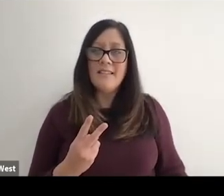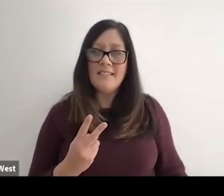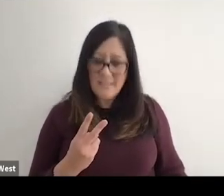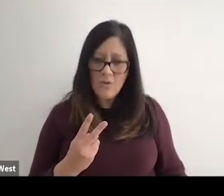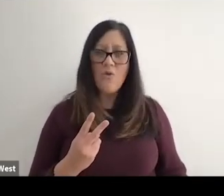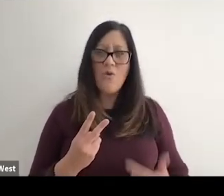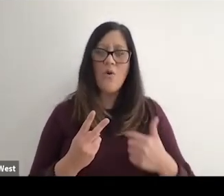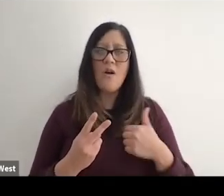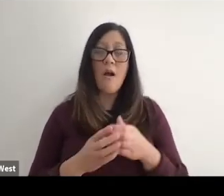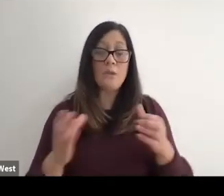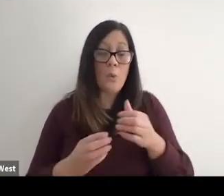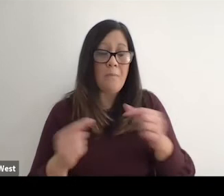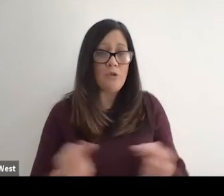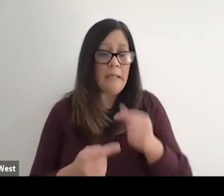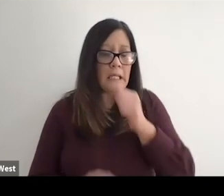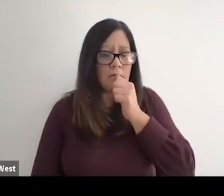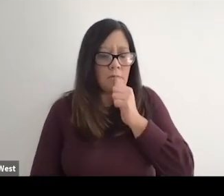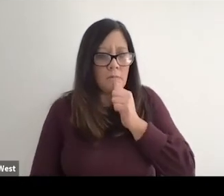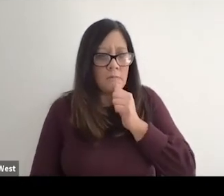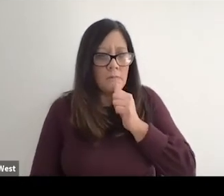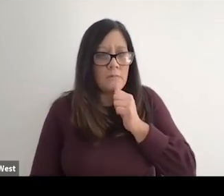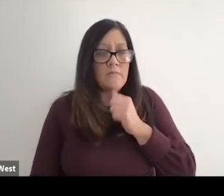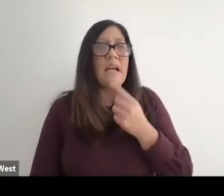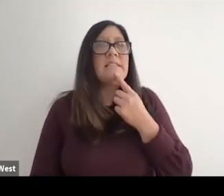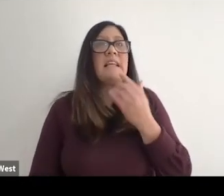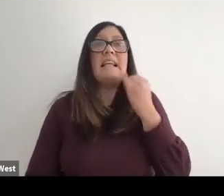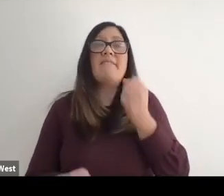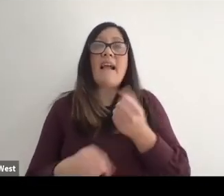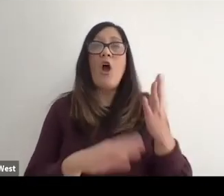because I was in so much pain. It said, you know what John? If you get rid of your leg,